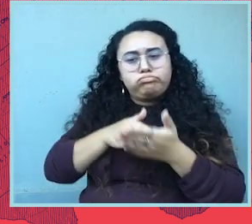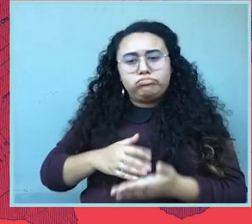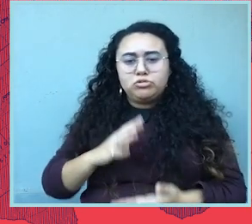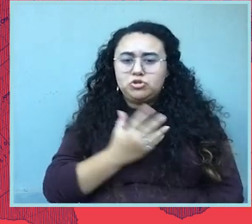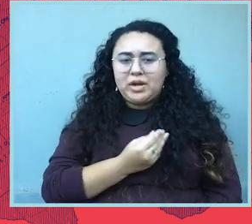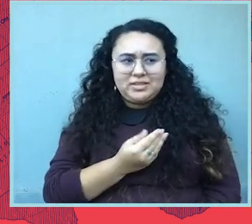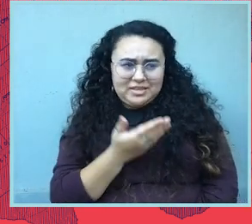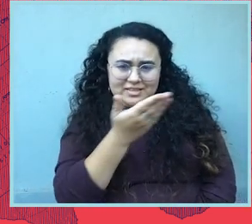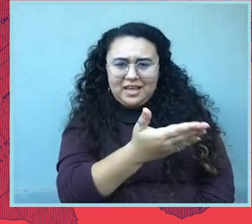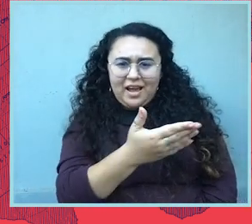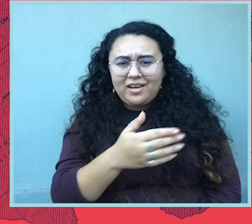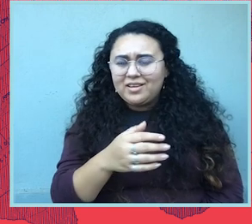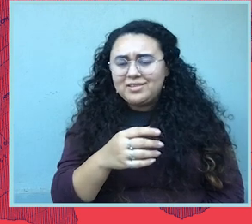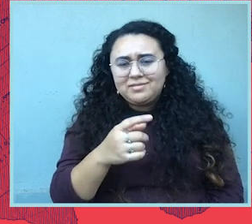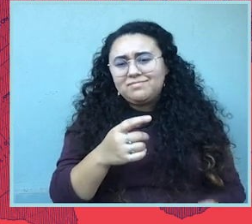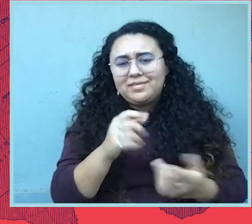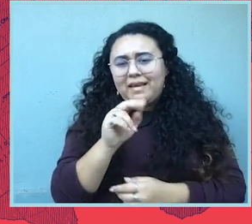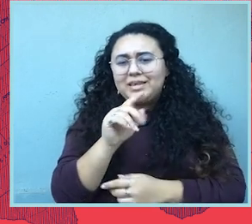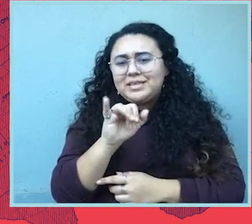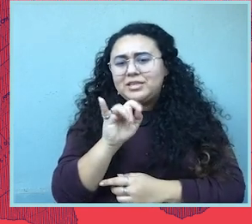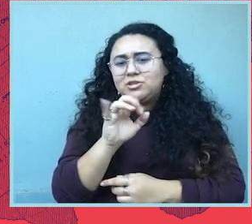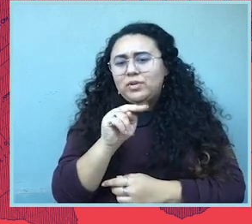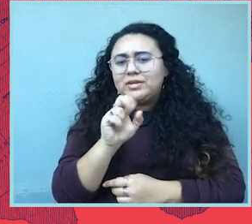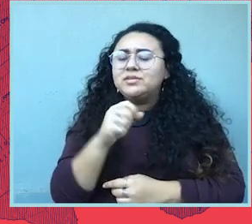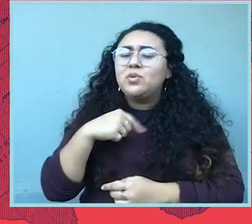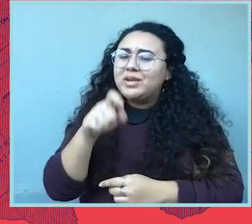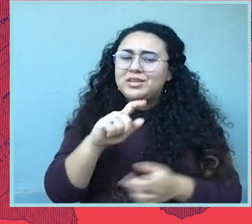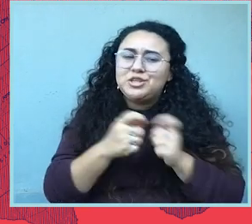And if we don't have conversations, if we don't change the public narrative, if we don't